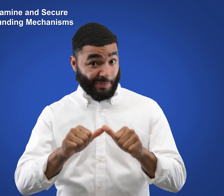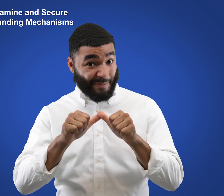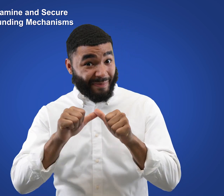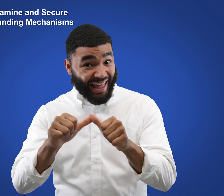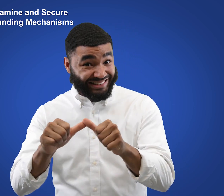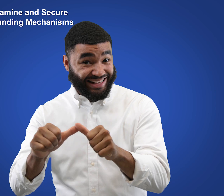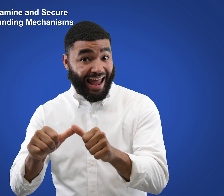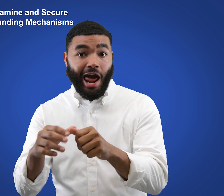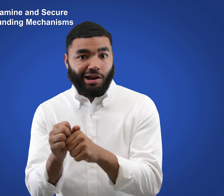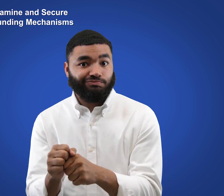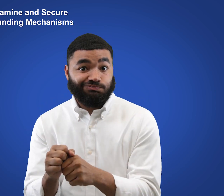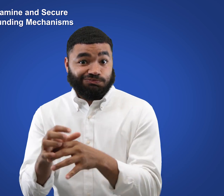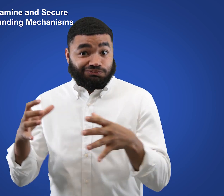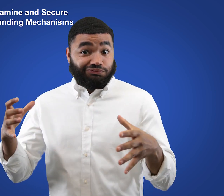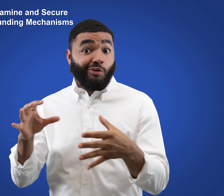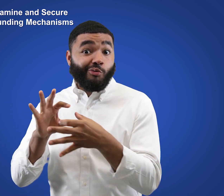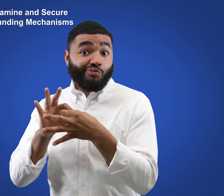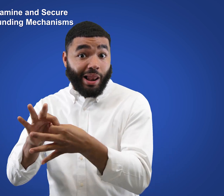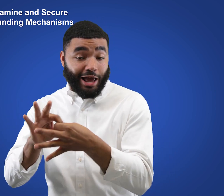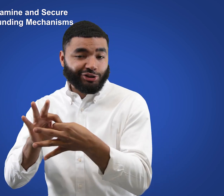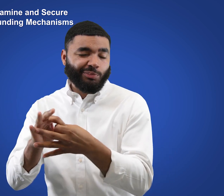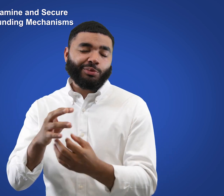Maintain and expand relationships